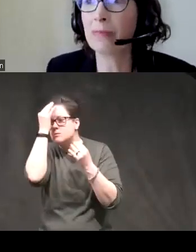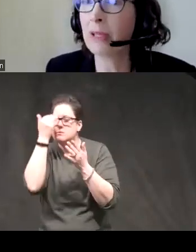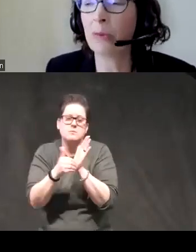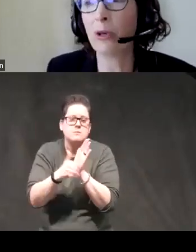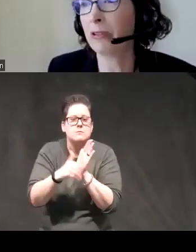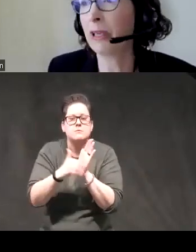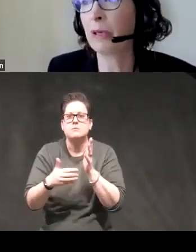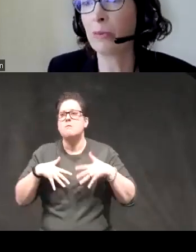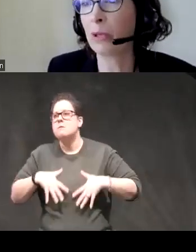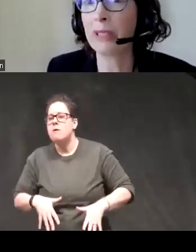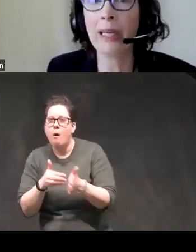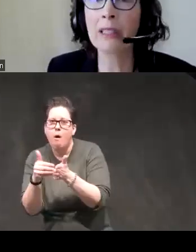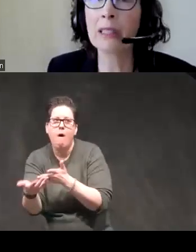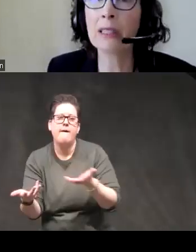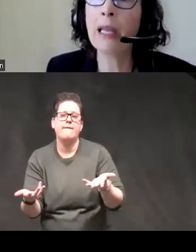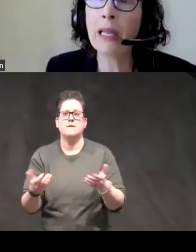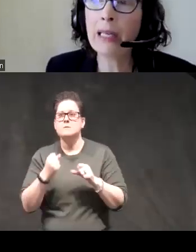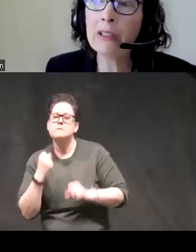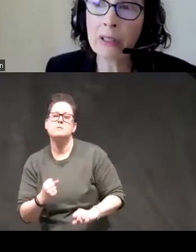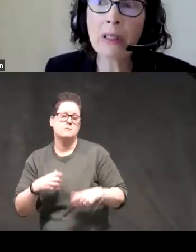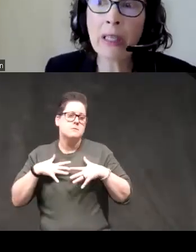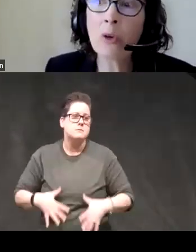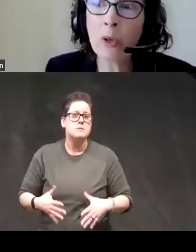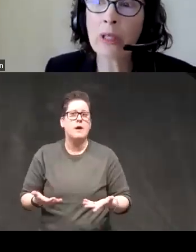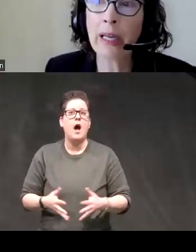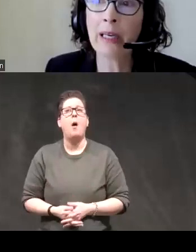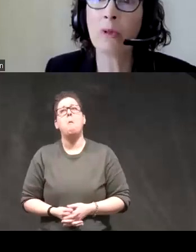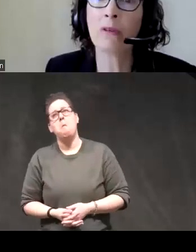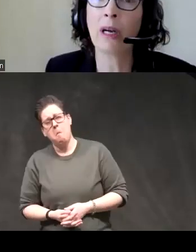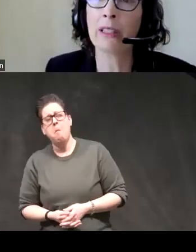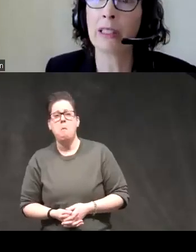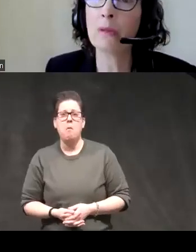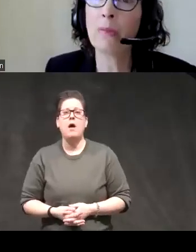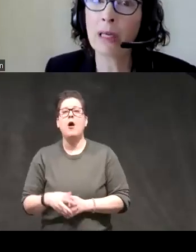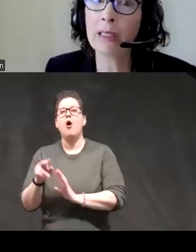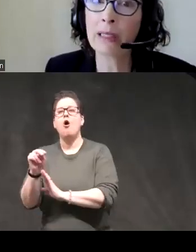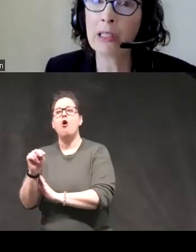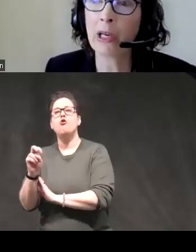that are more frequent more intense it is certainly correlated when neuroticism modestly so